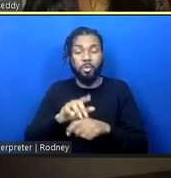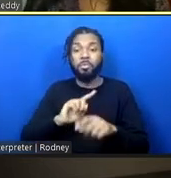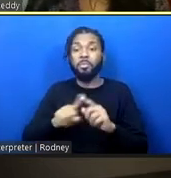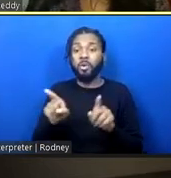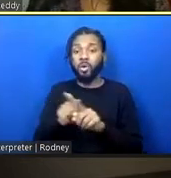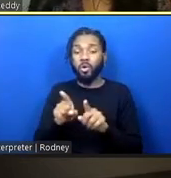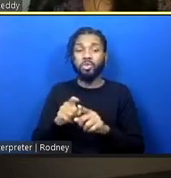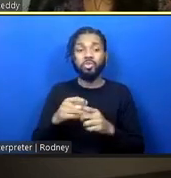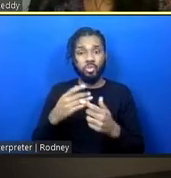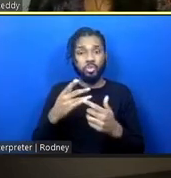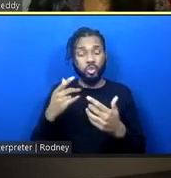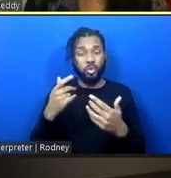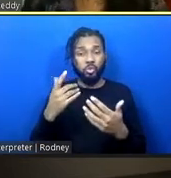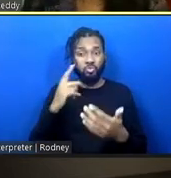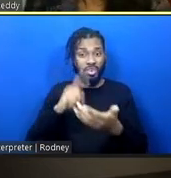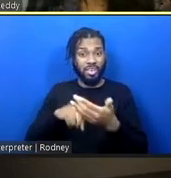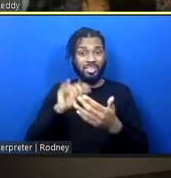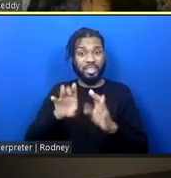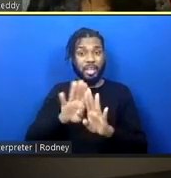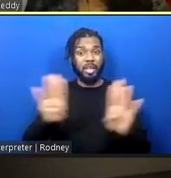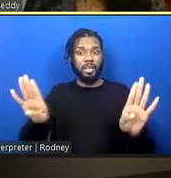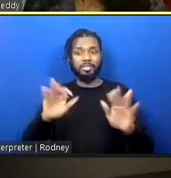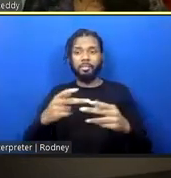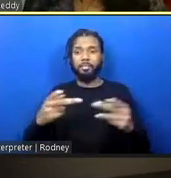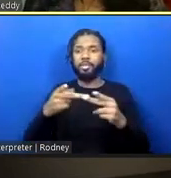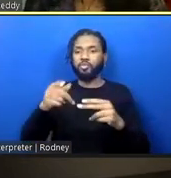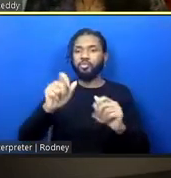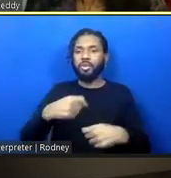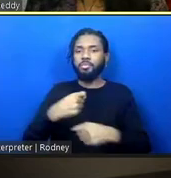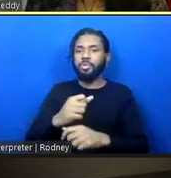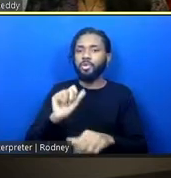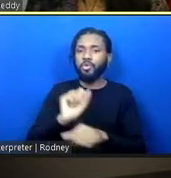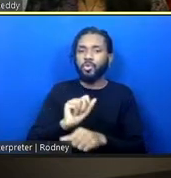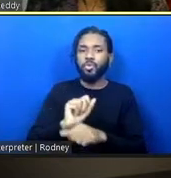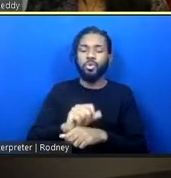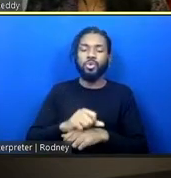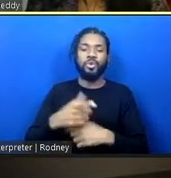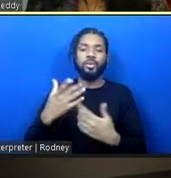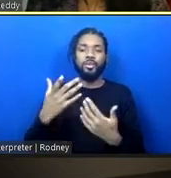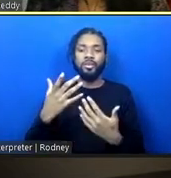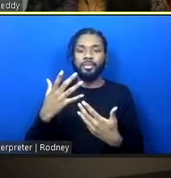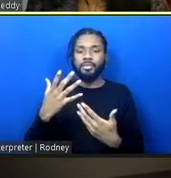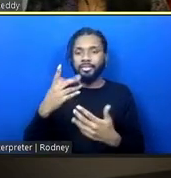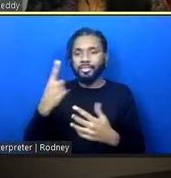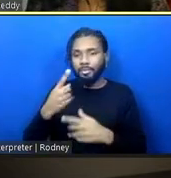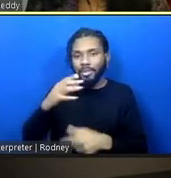making work or the interface between the community and the folks who are inside,